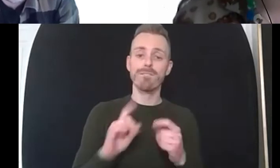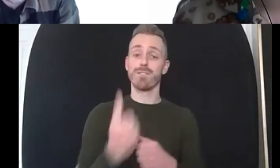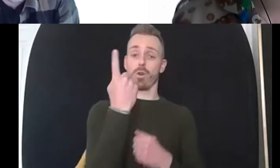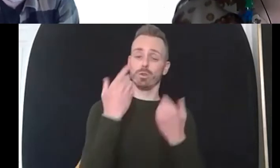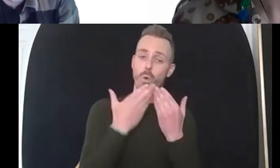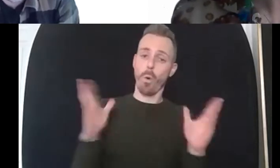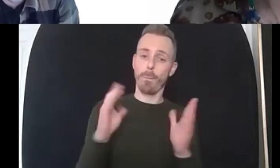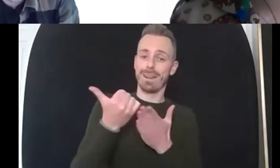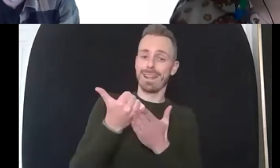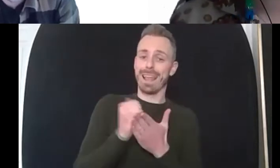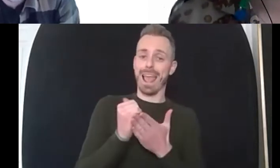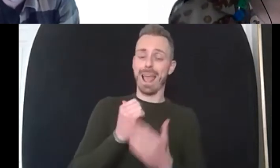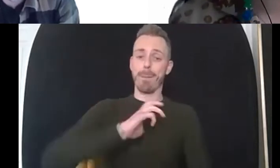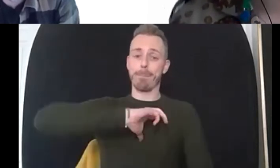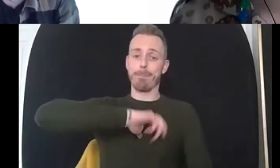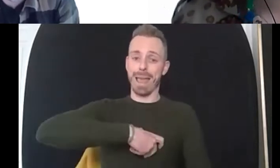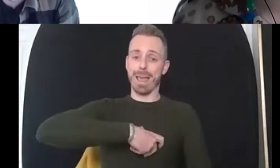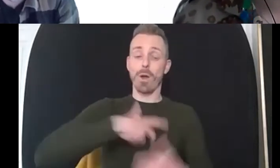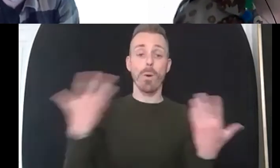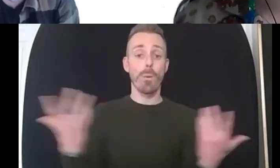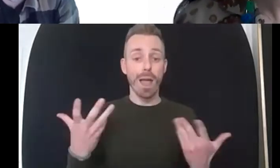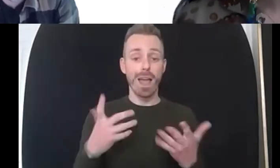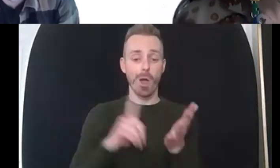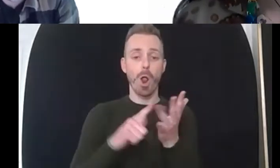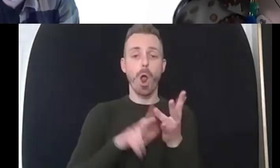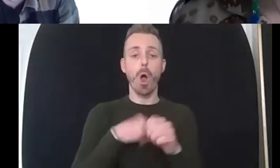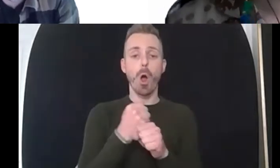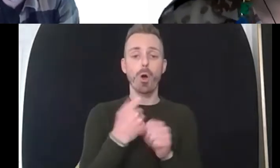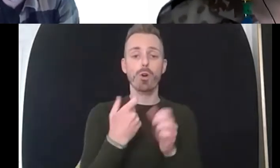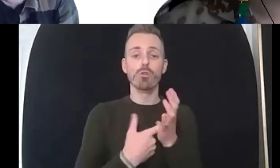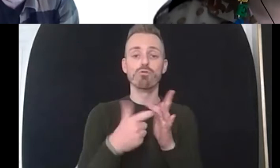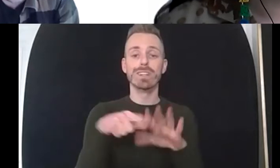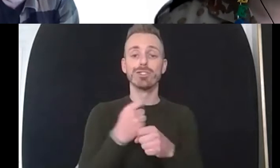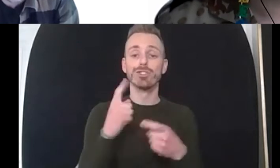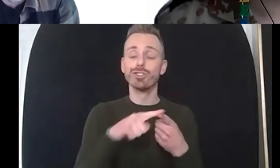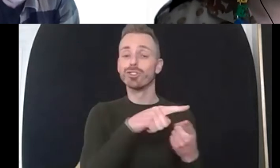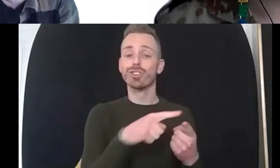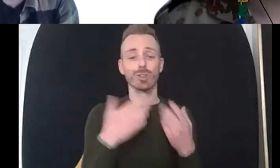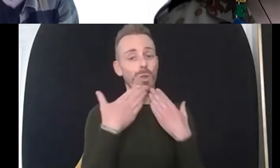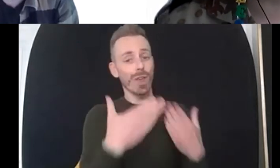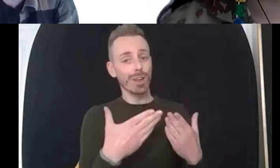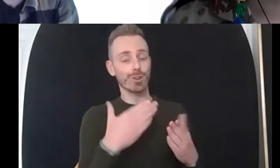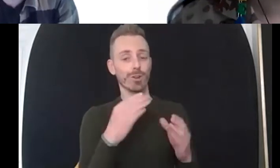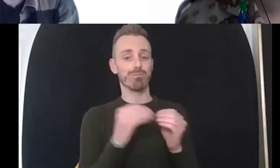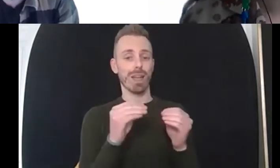uh incredible achievement so congratulations brian and thanks for being here thank you that's